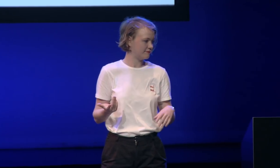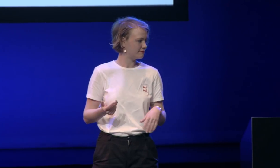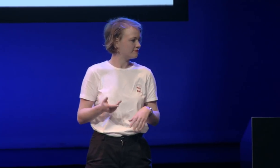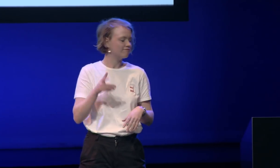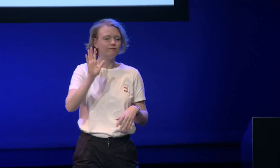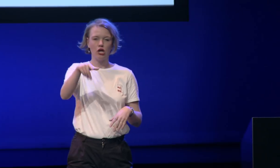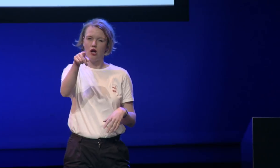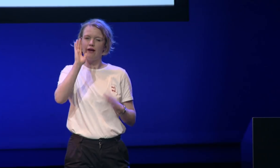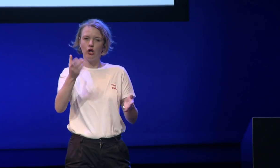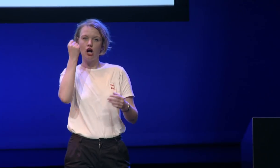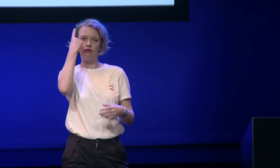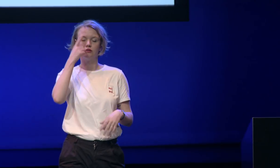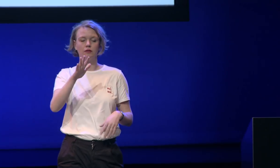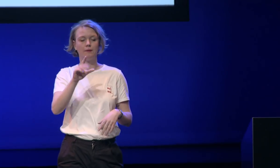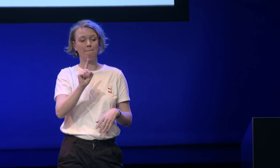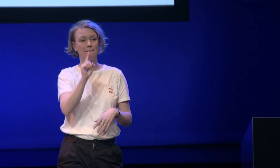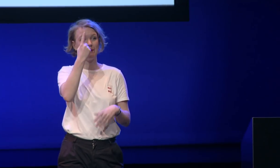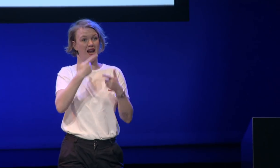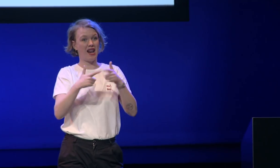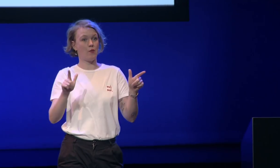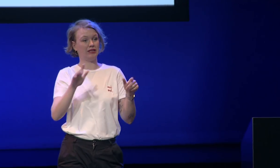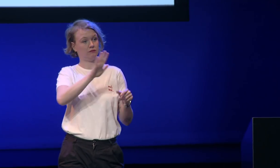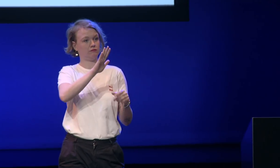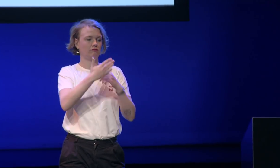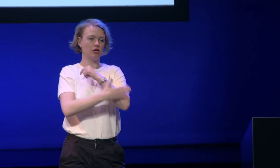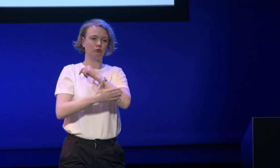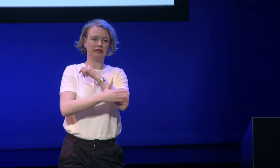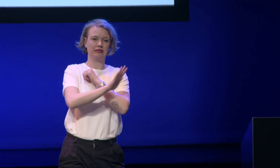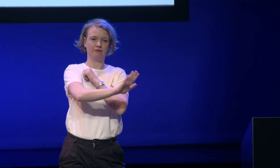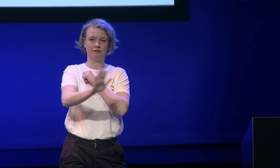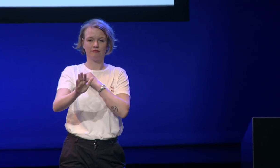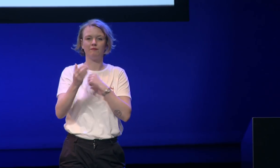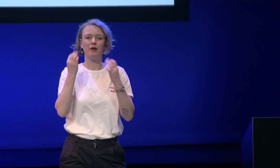languages there are also dialects and you have to understand that the primary